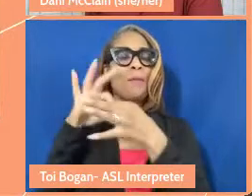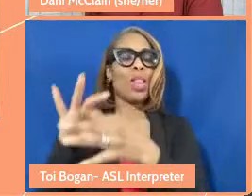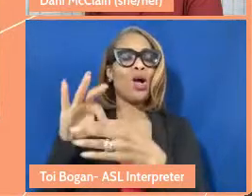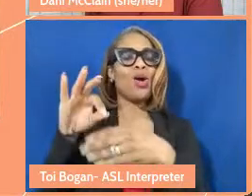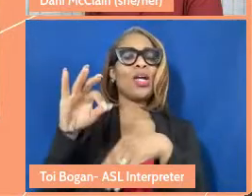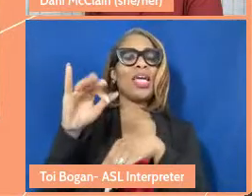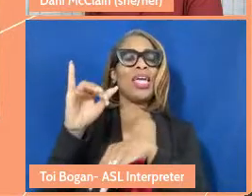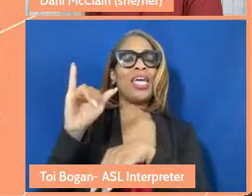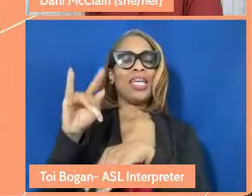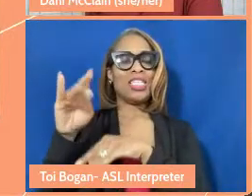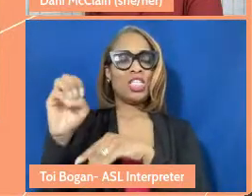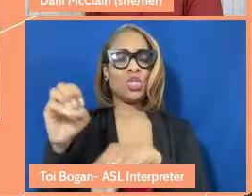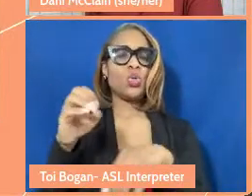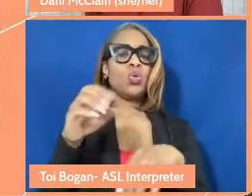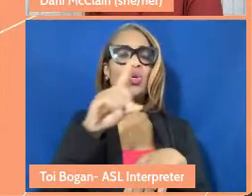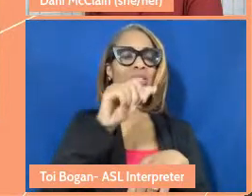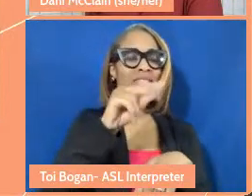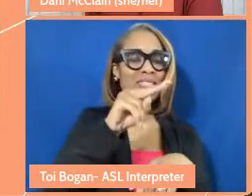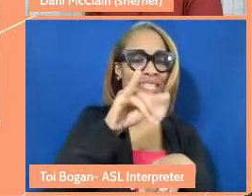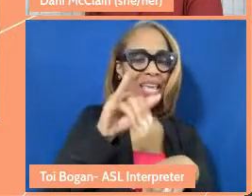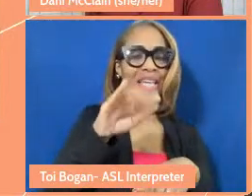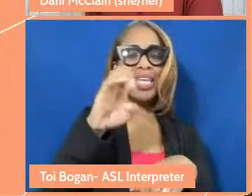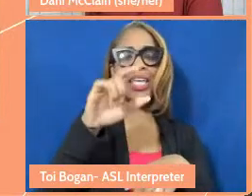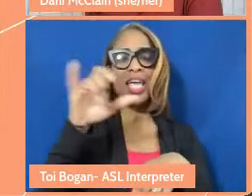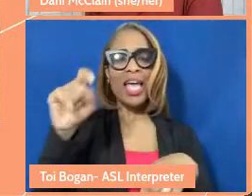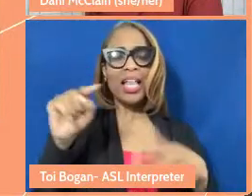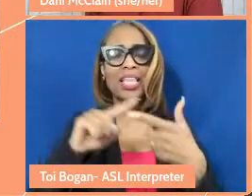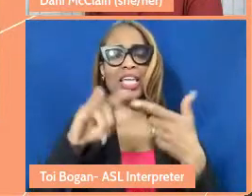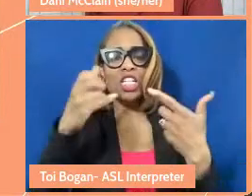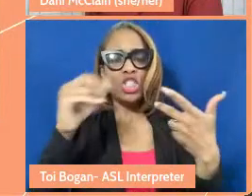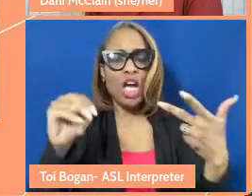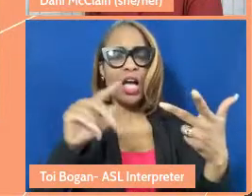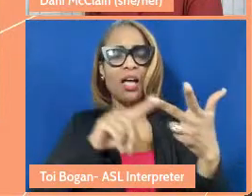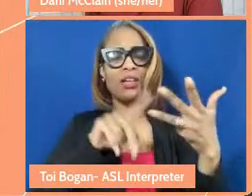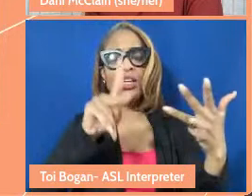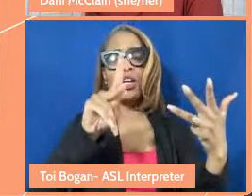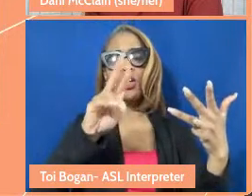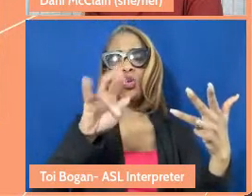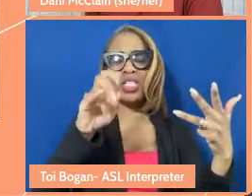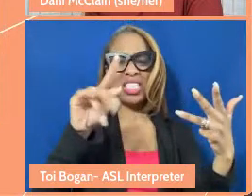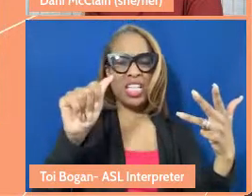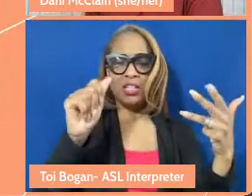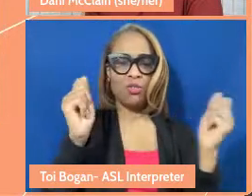and that Elliot does as well, and John that you do in creating this space for many of us.